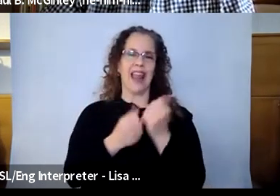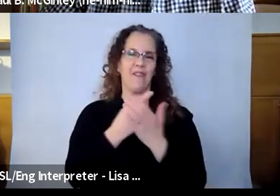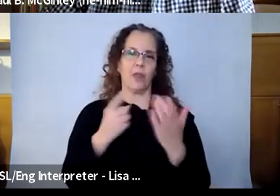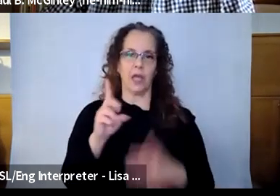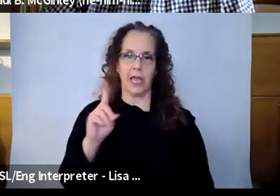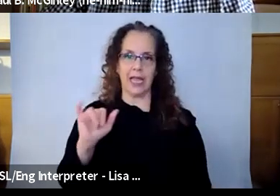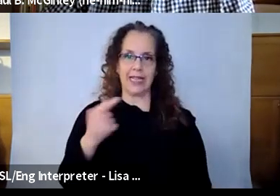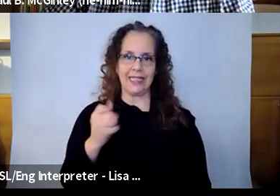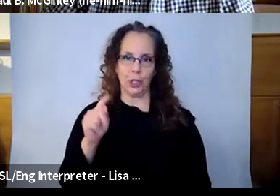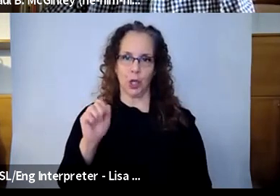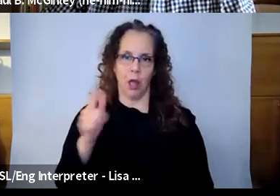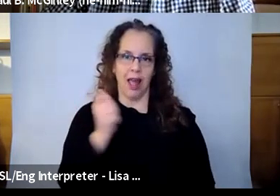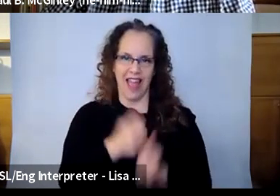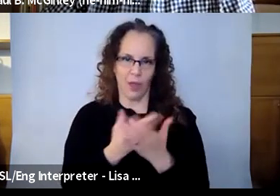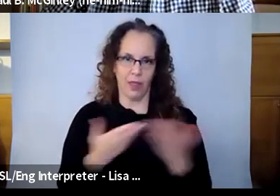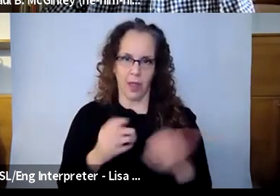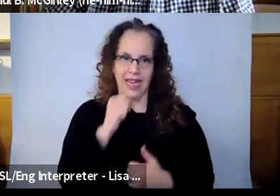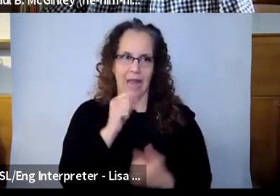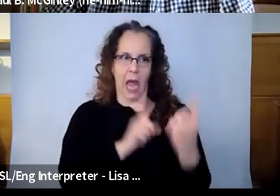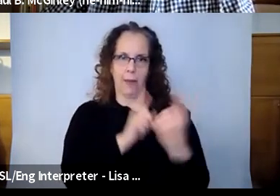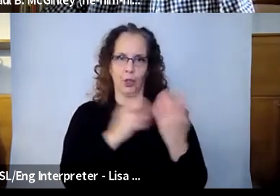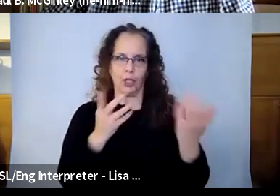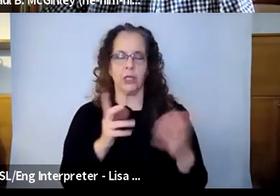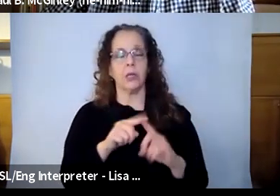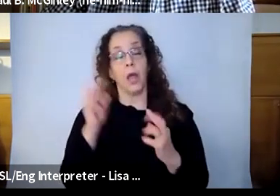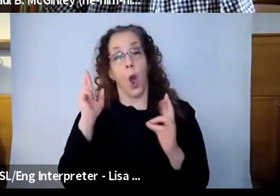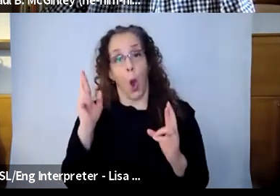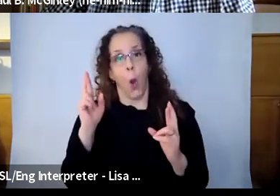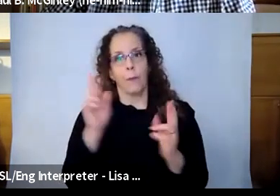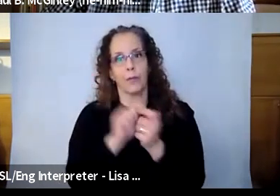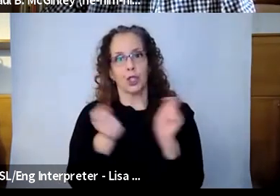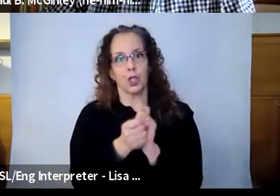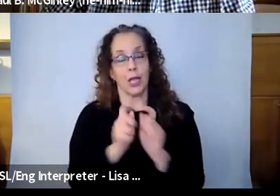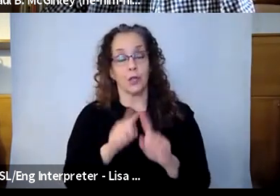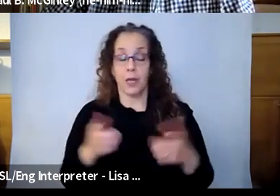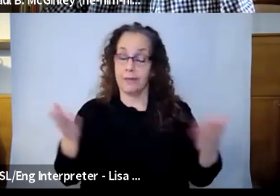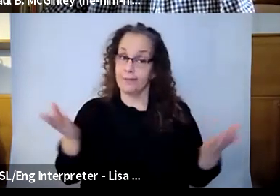state of the world, you know, we hoped we would be at a different place, but here we are. So we created a program for youth all